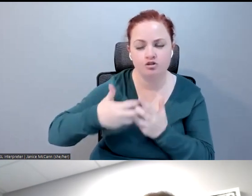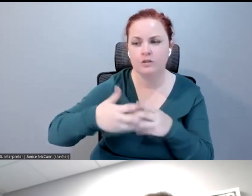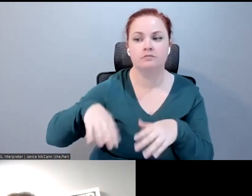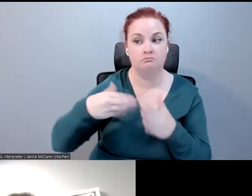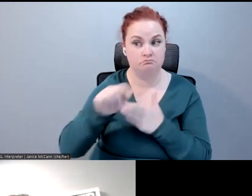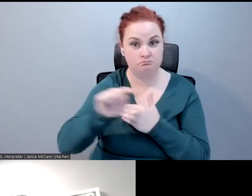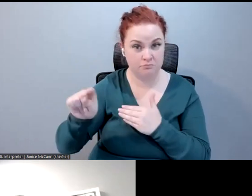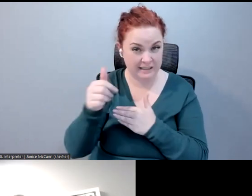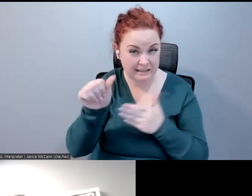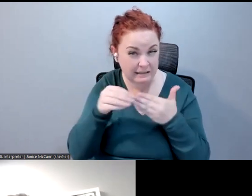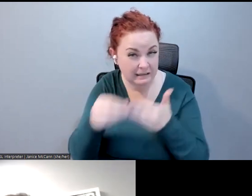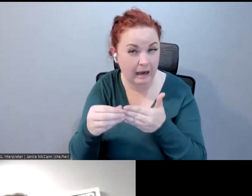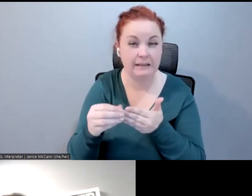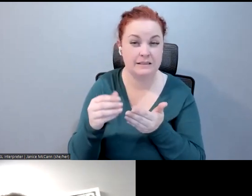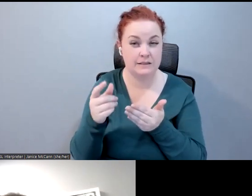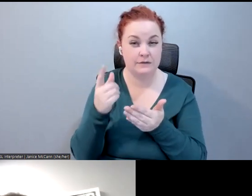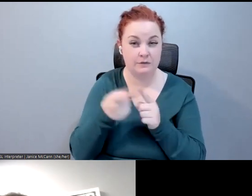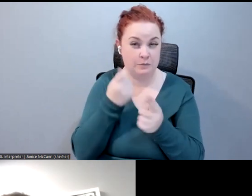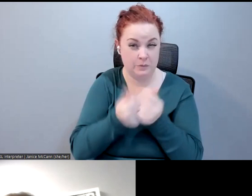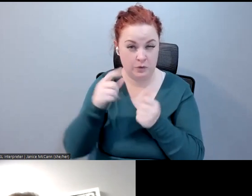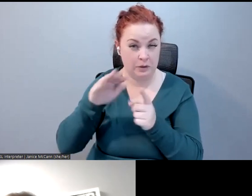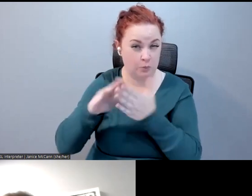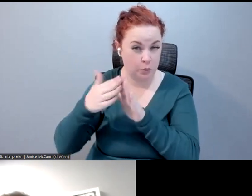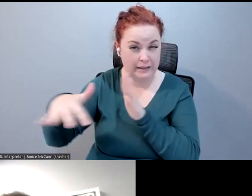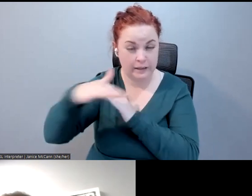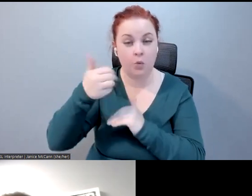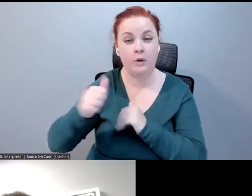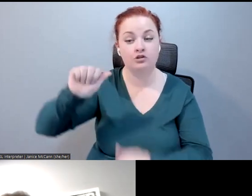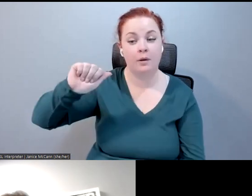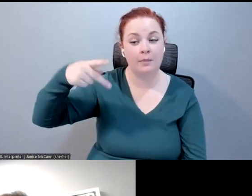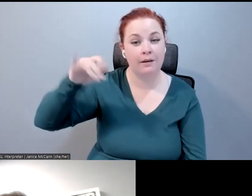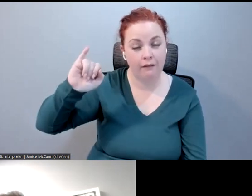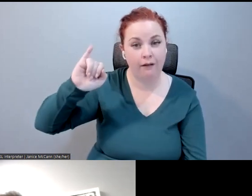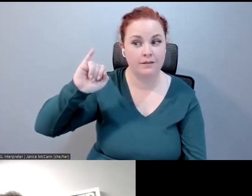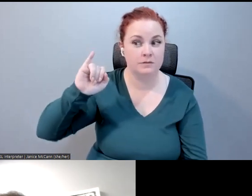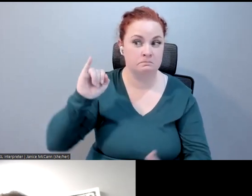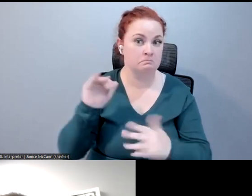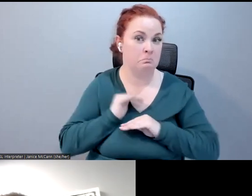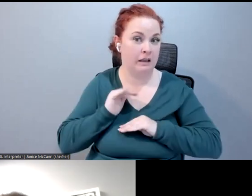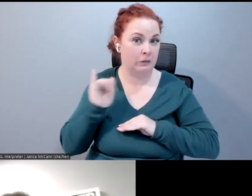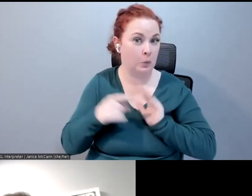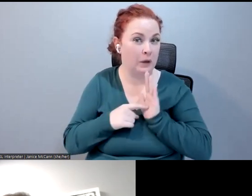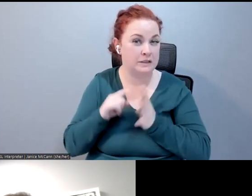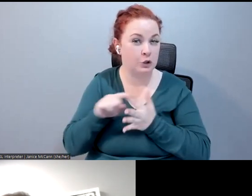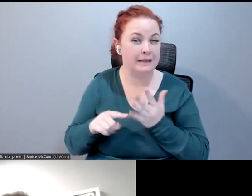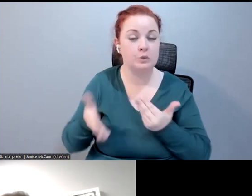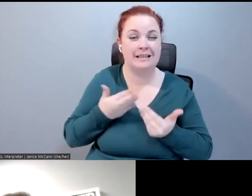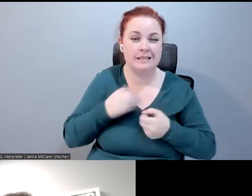anybody in the community on which APIs kind of meet that criteria is easy creation and manipulation of closed